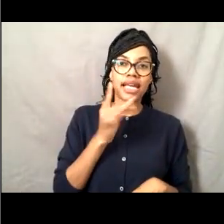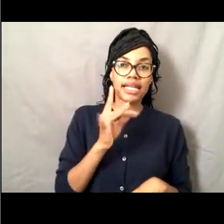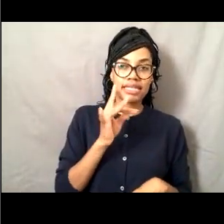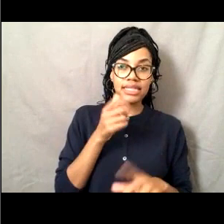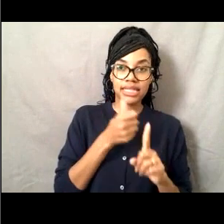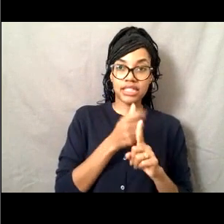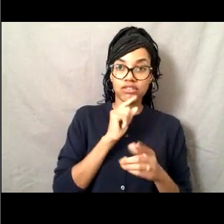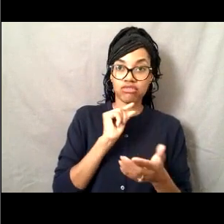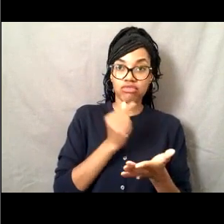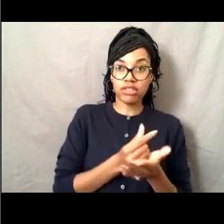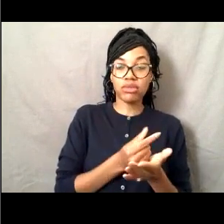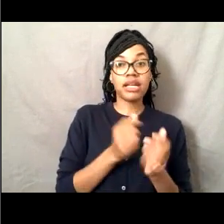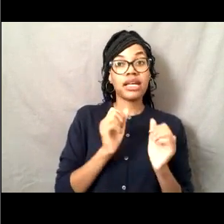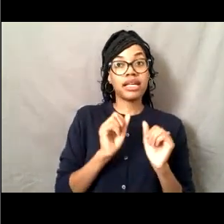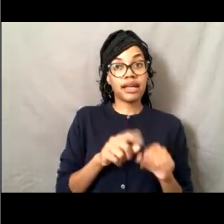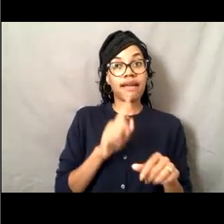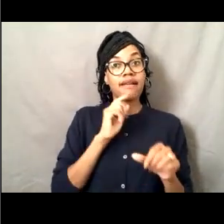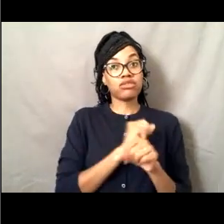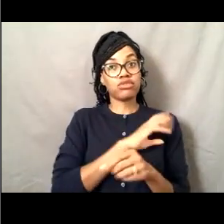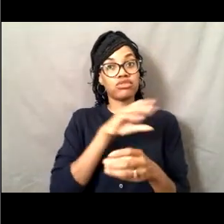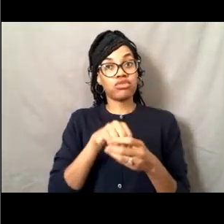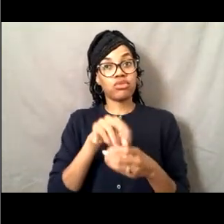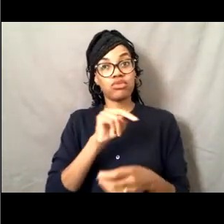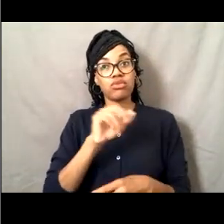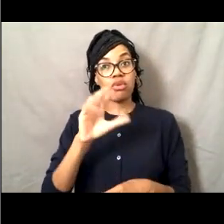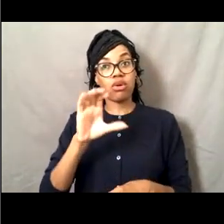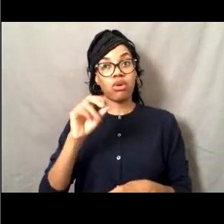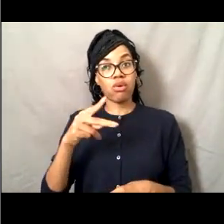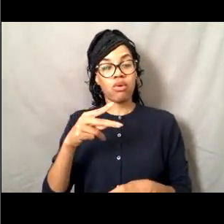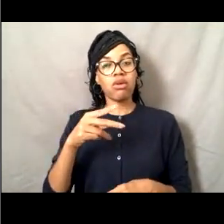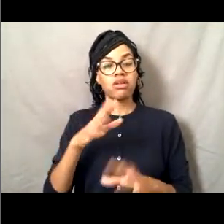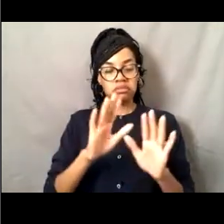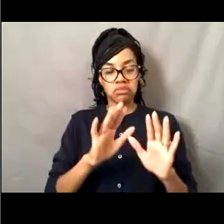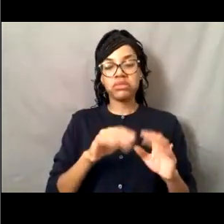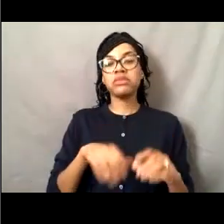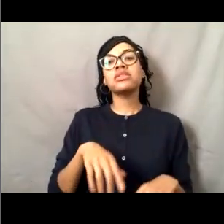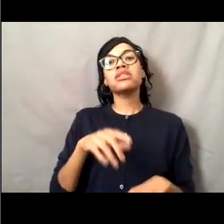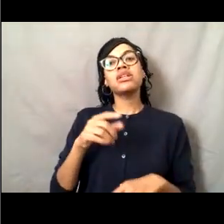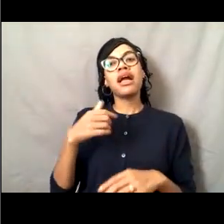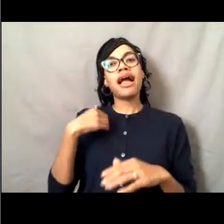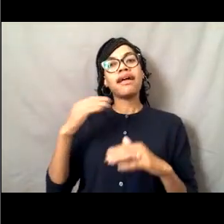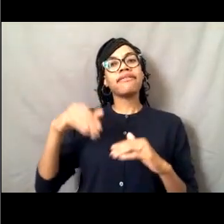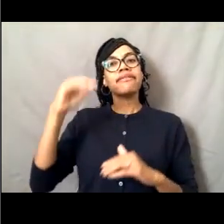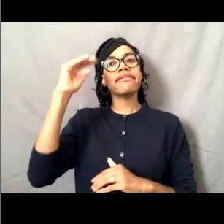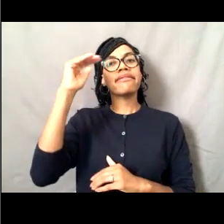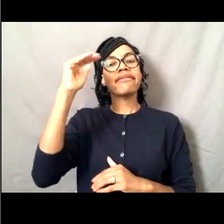Is there an upper age limit? I believe the upper age limit is...